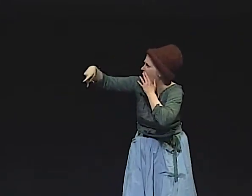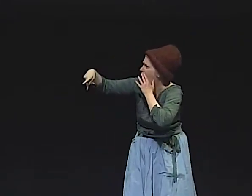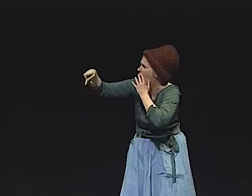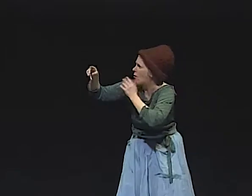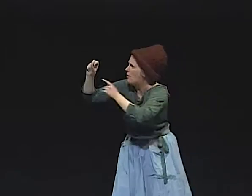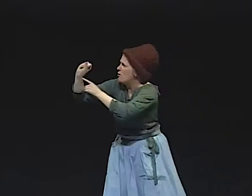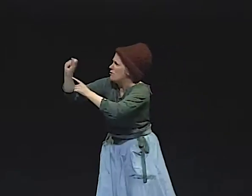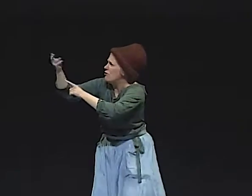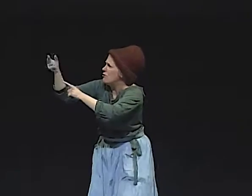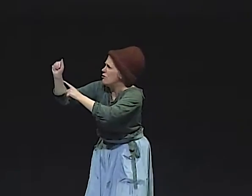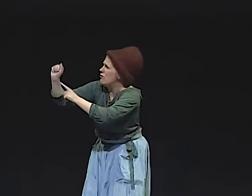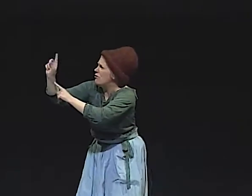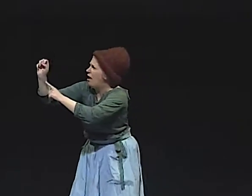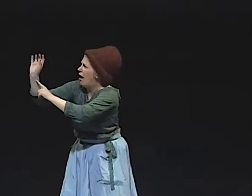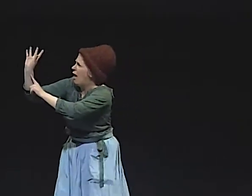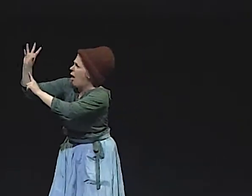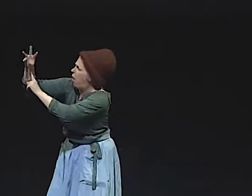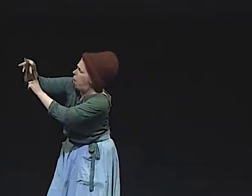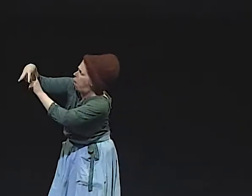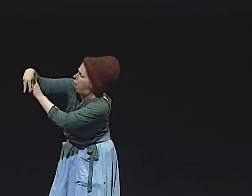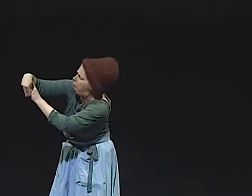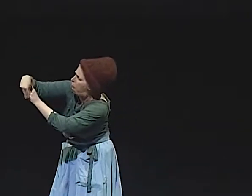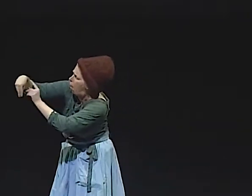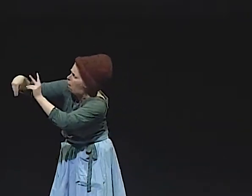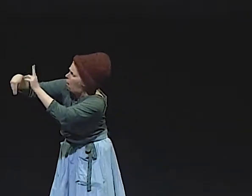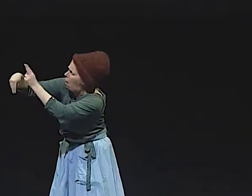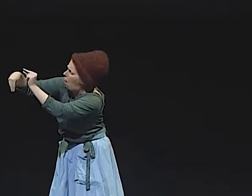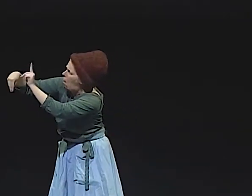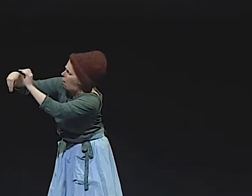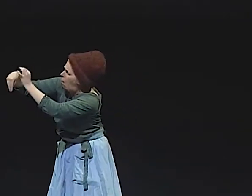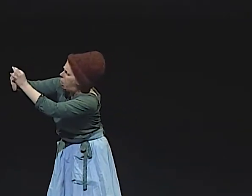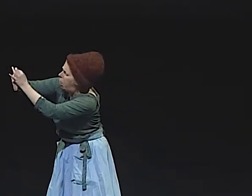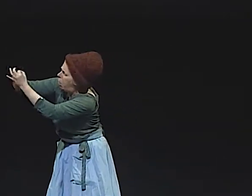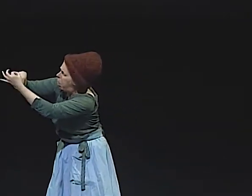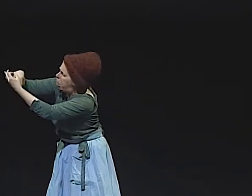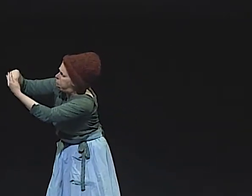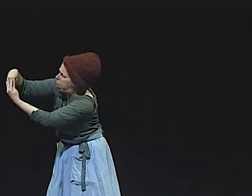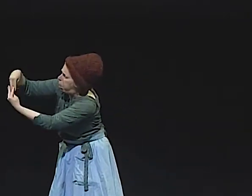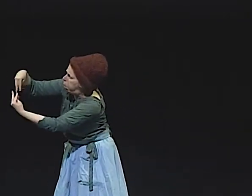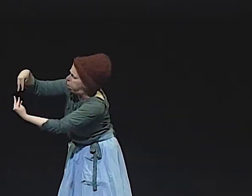A LAMPSHADE THAT HAD BLISTERED AND THEN MELTED DOWN.